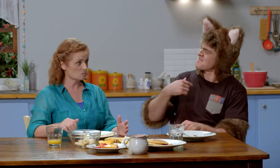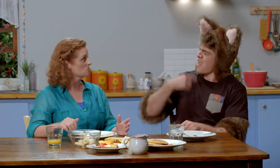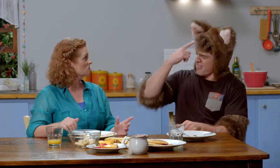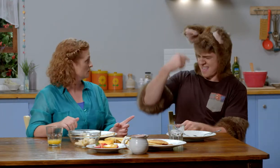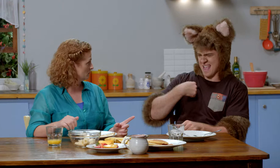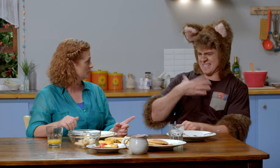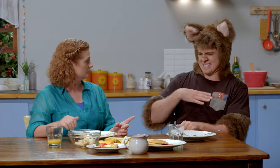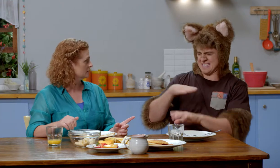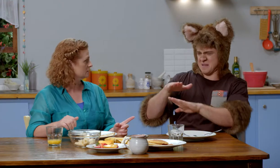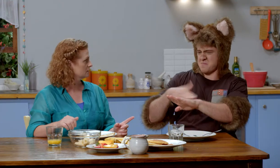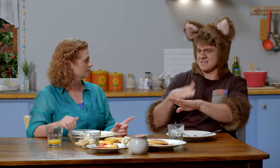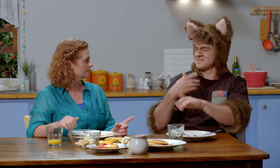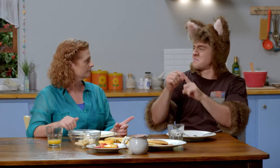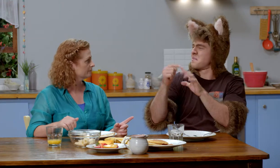Sally, I think I need a pet.